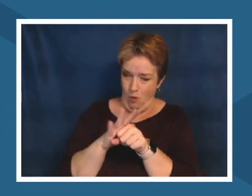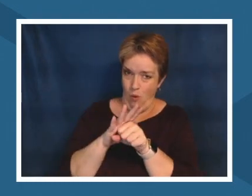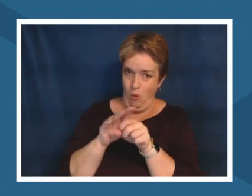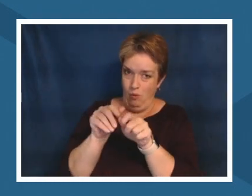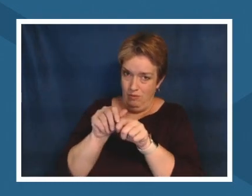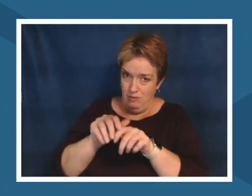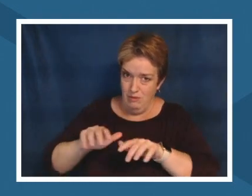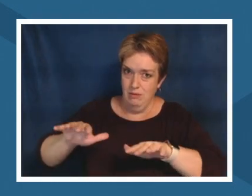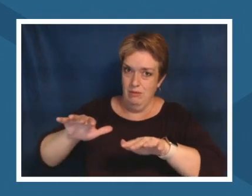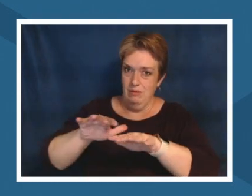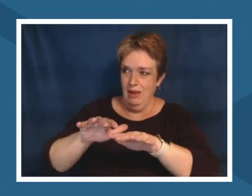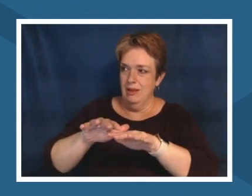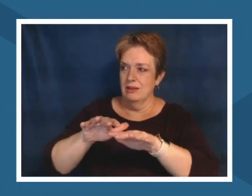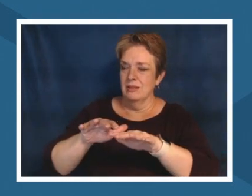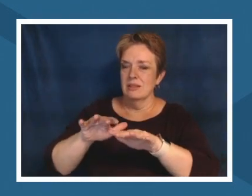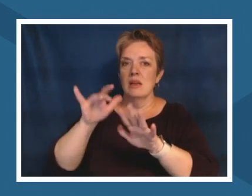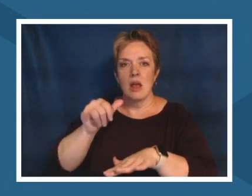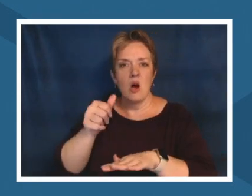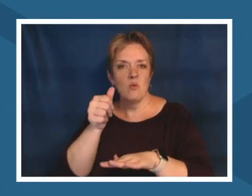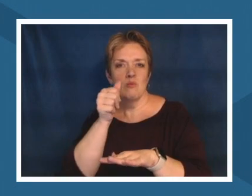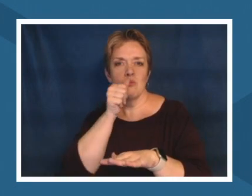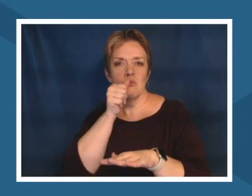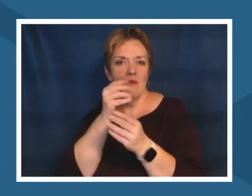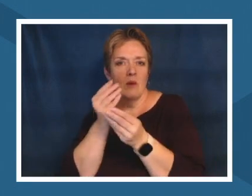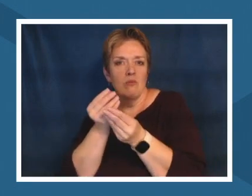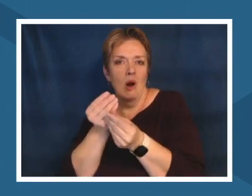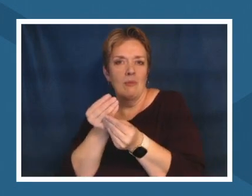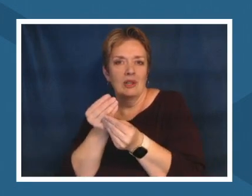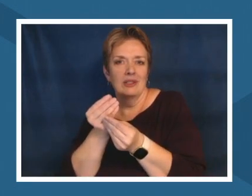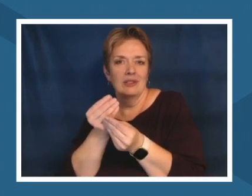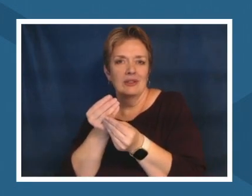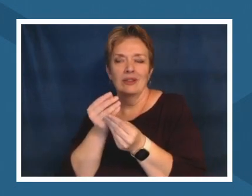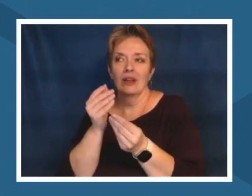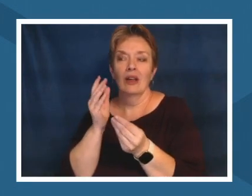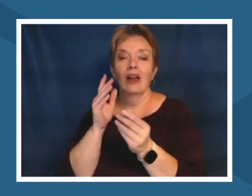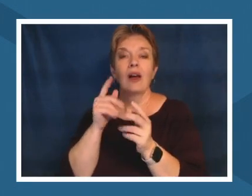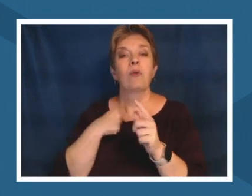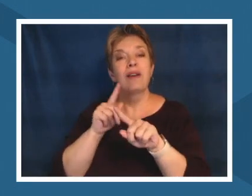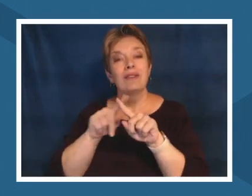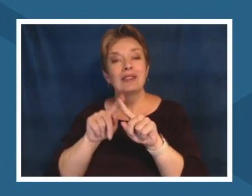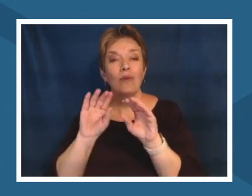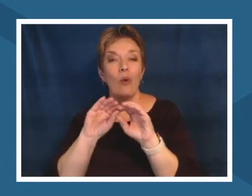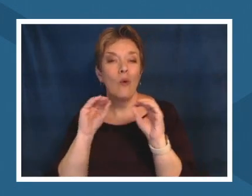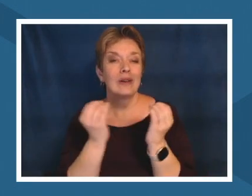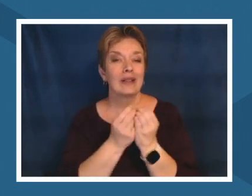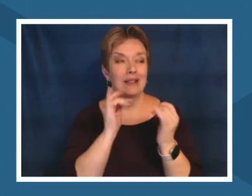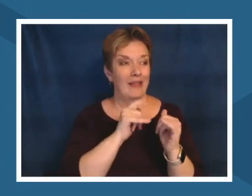ways because settlers were paving everything so we